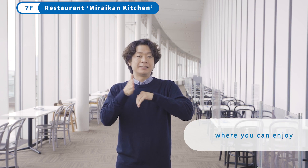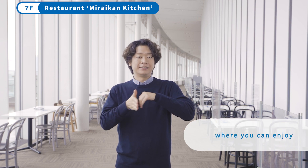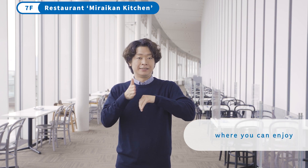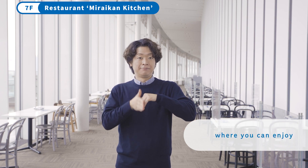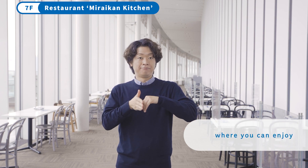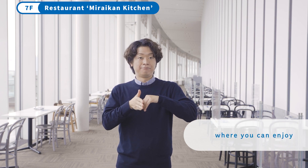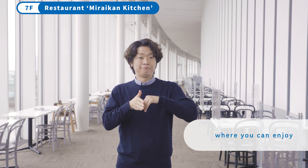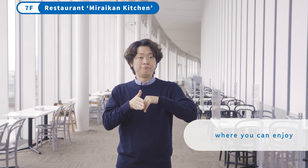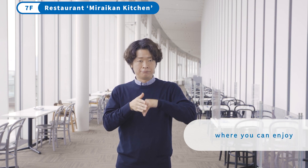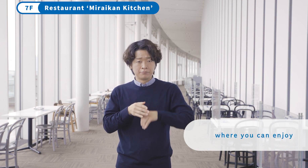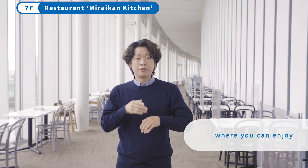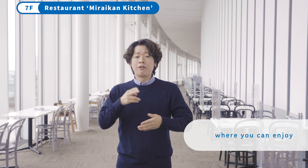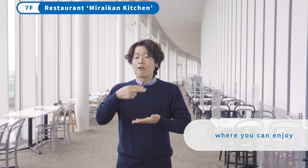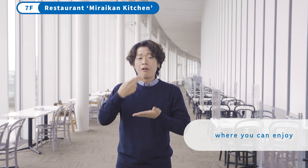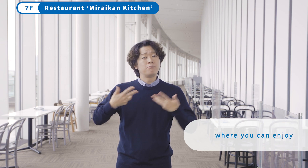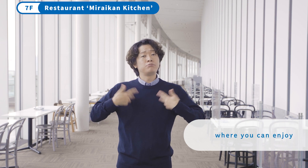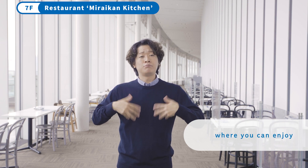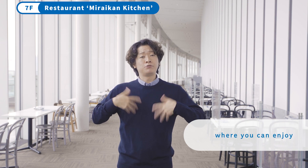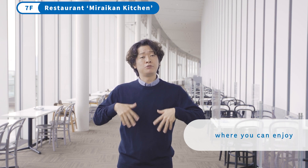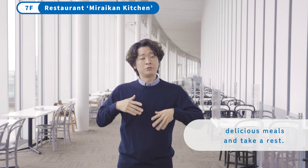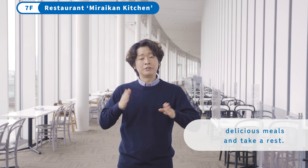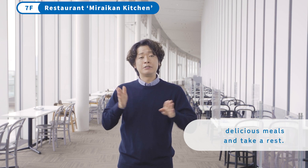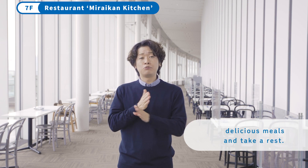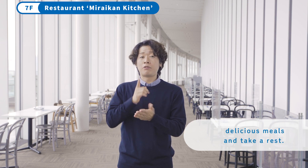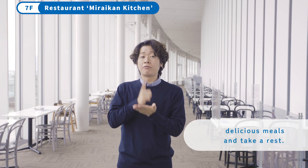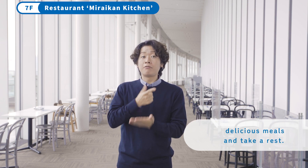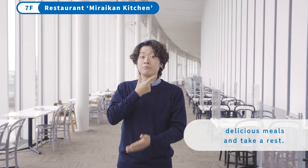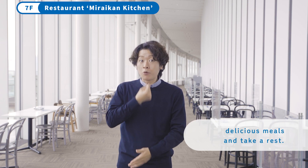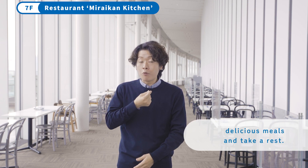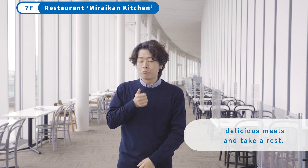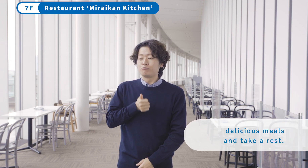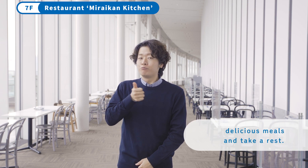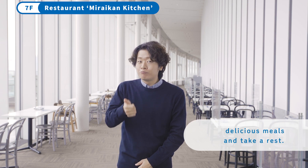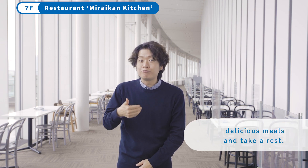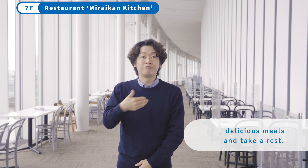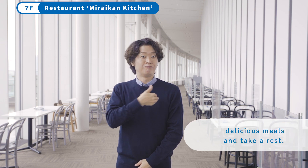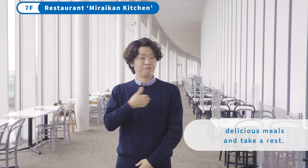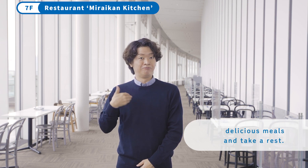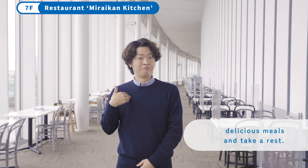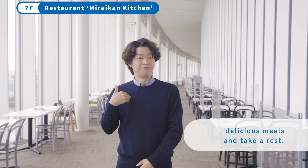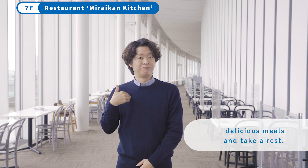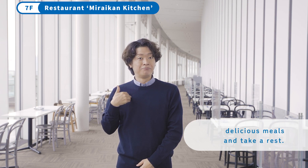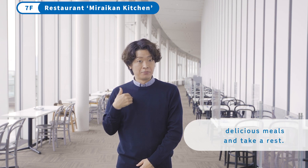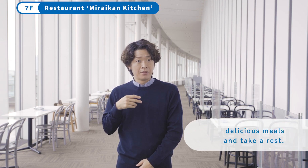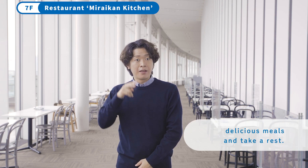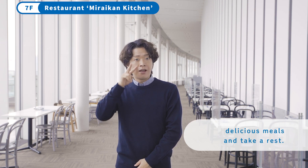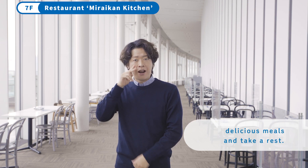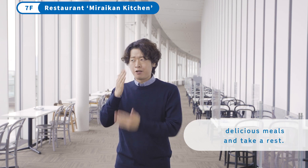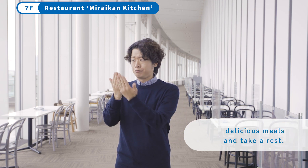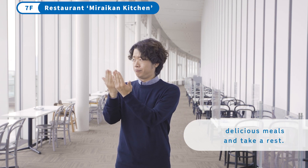where you can enjoy delicious meals and take a rest.